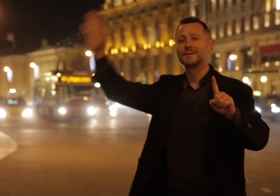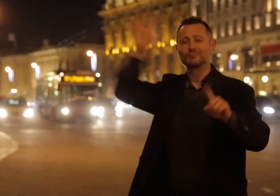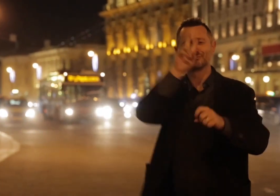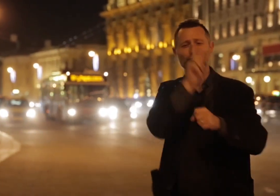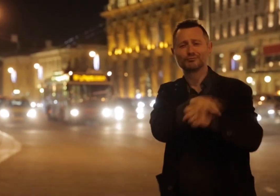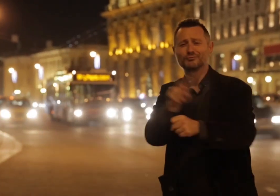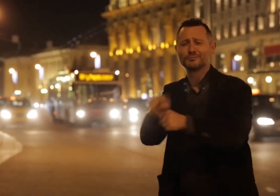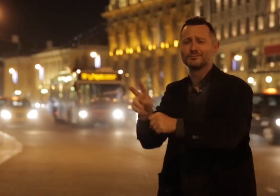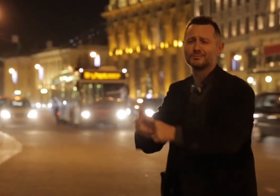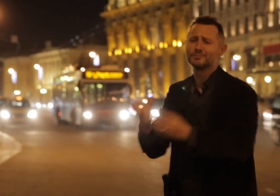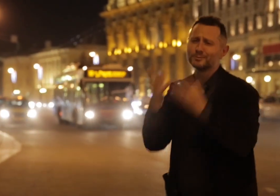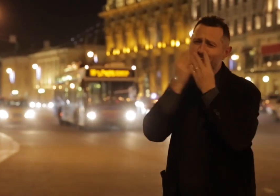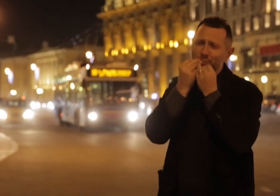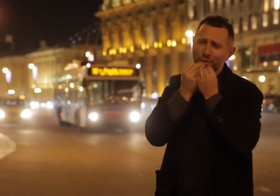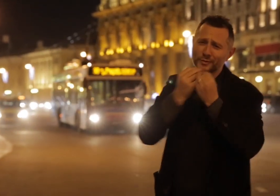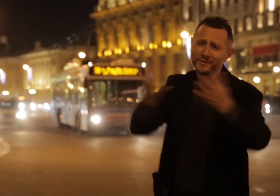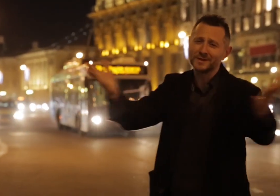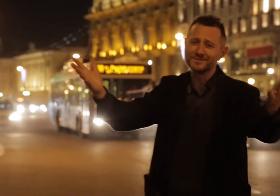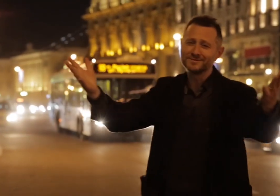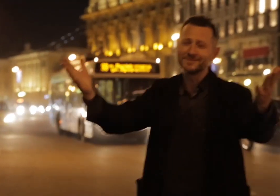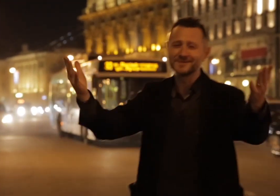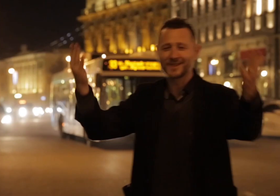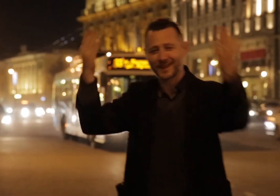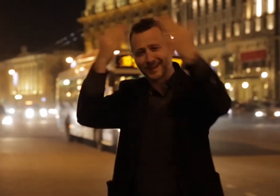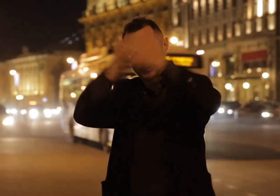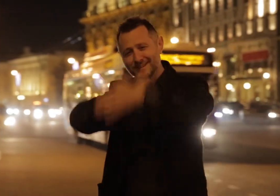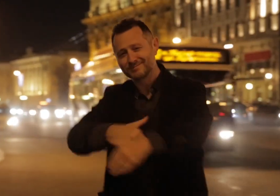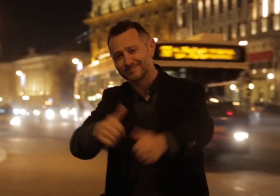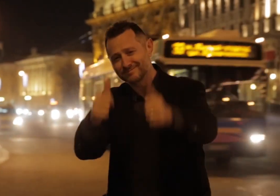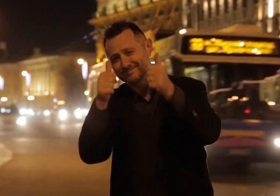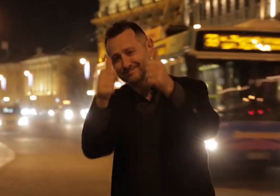see for yourself the beauty and culture. Good